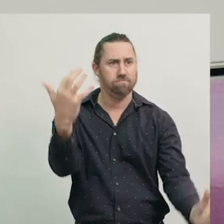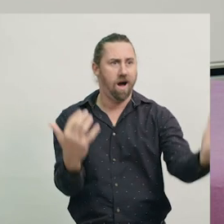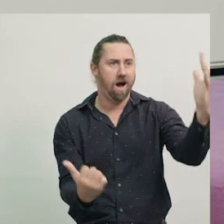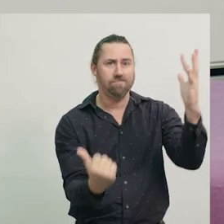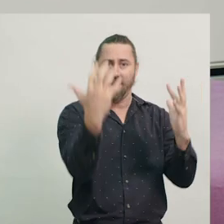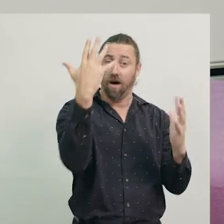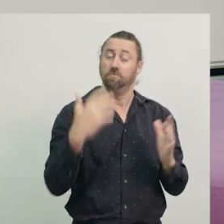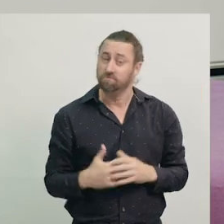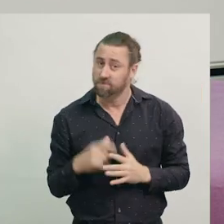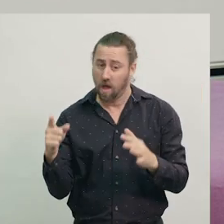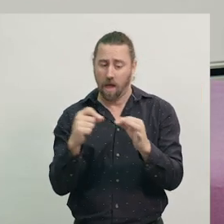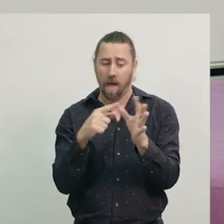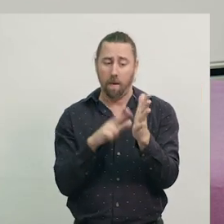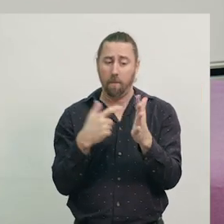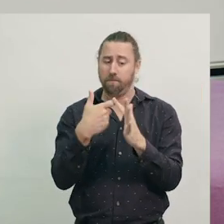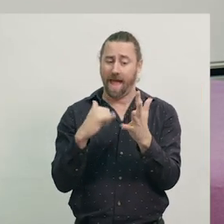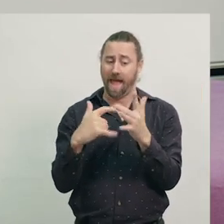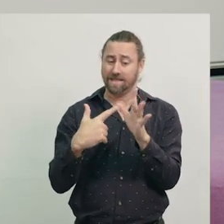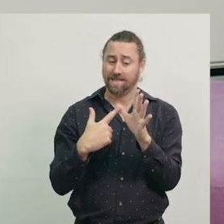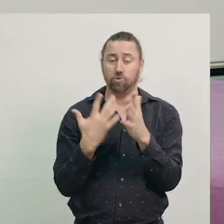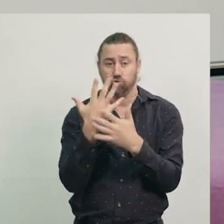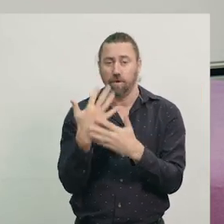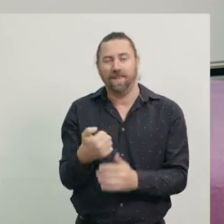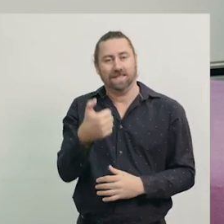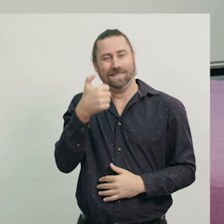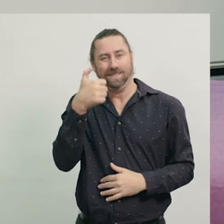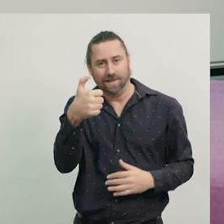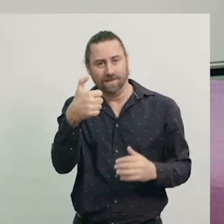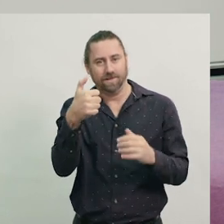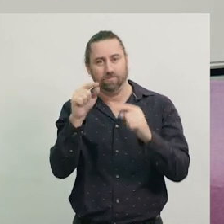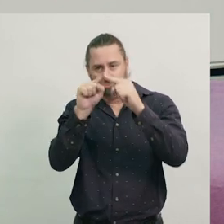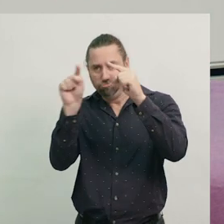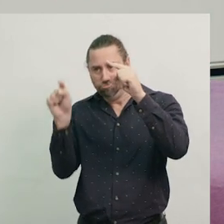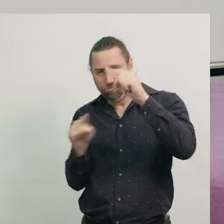So, the banksia tree has six stages of its life cycle.